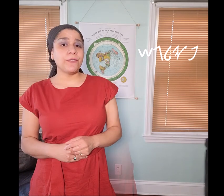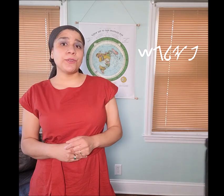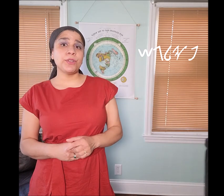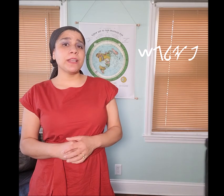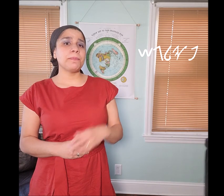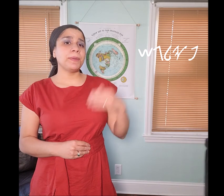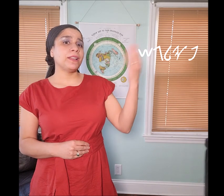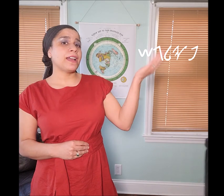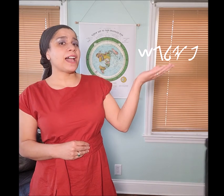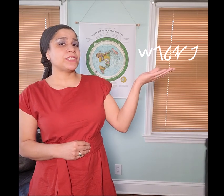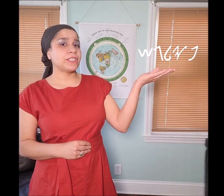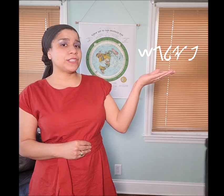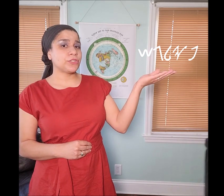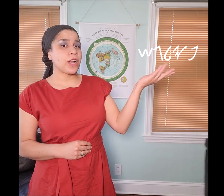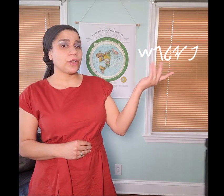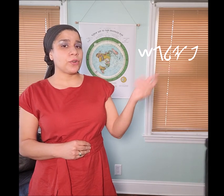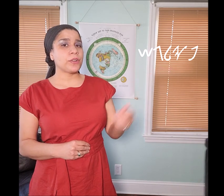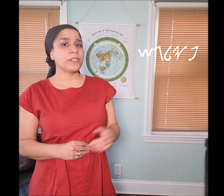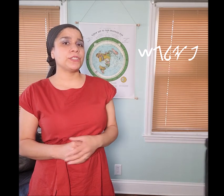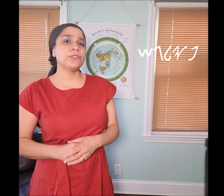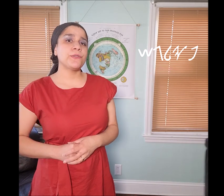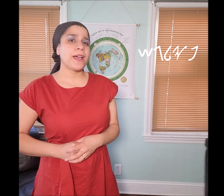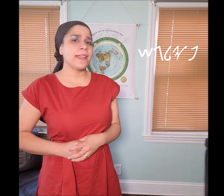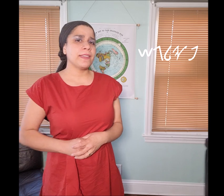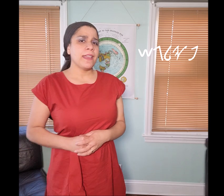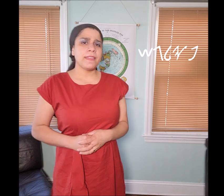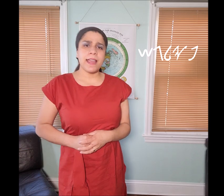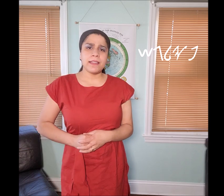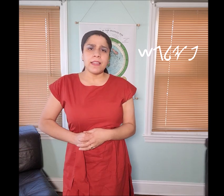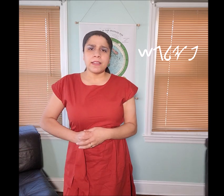If you look up “𐤐𐤉𐤋𐤂𐤔 peylgash” in the strong concordance, you'll find that